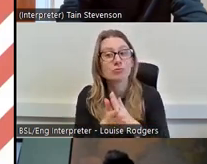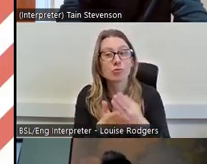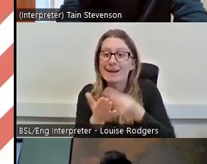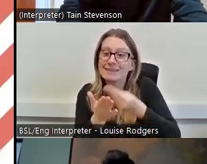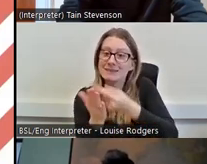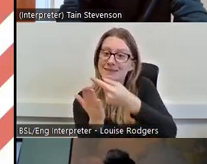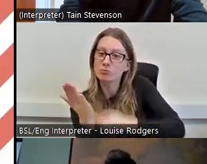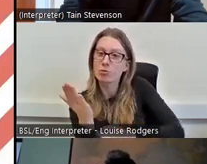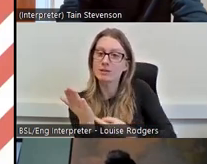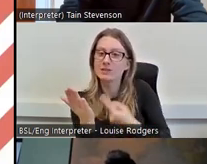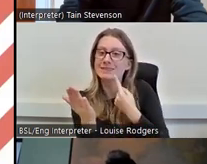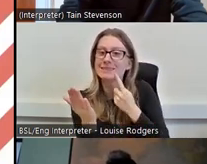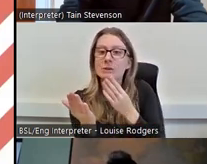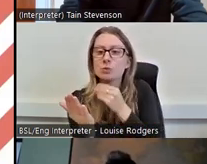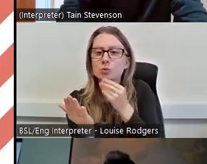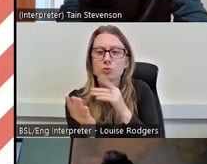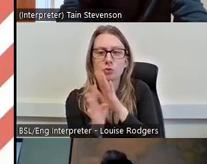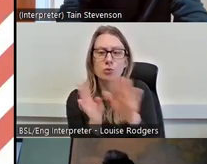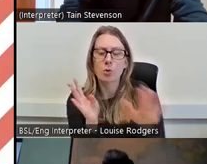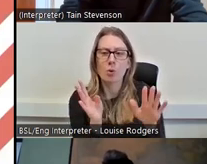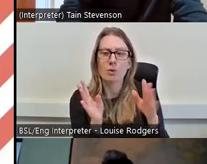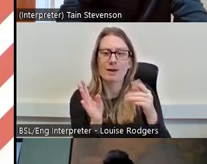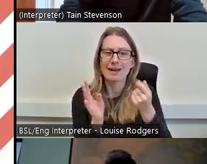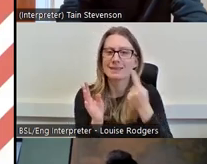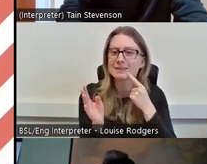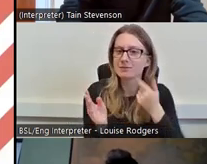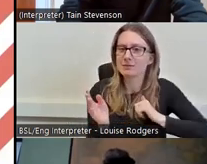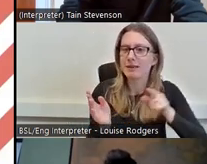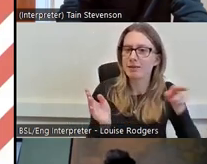for costs, don't expect volunteers to have that cash in their bank account, not everybody has